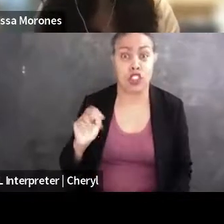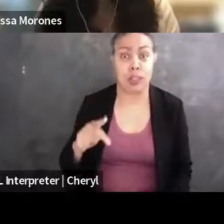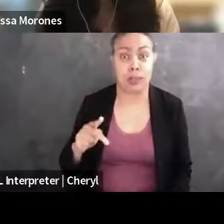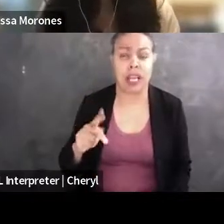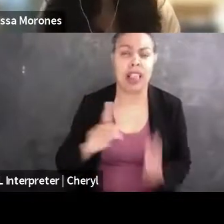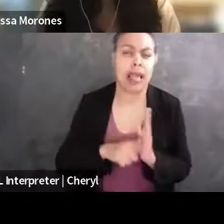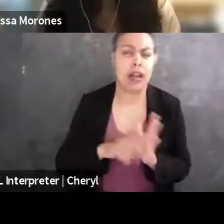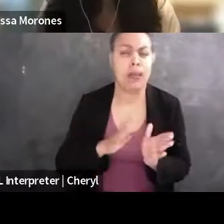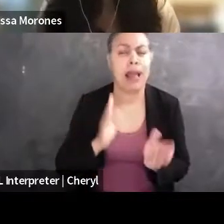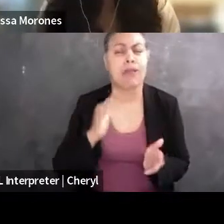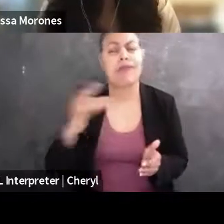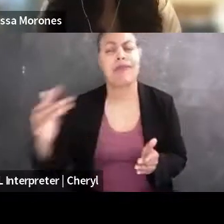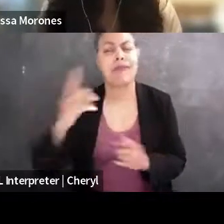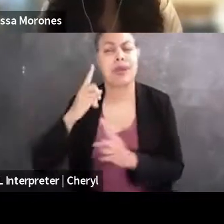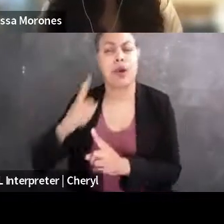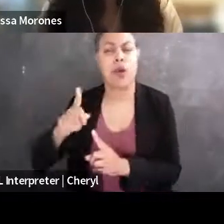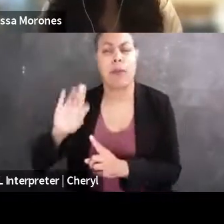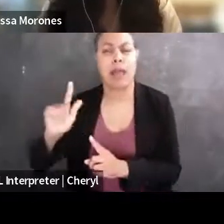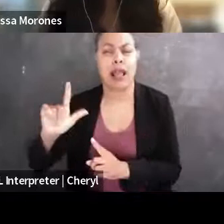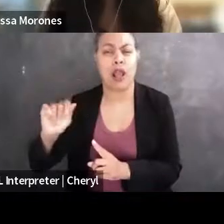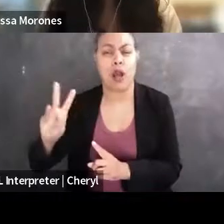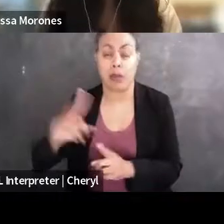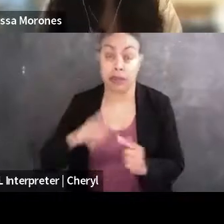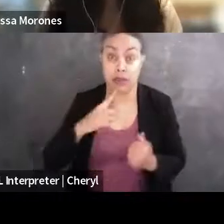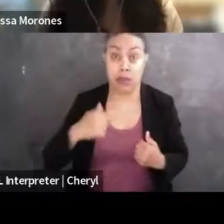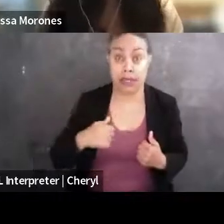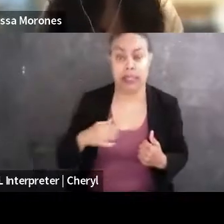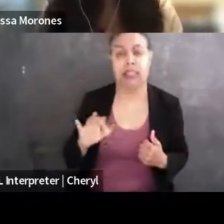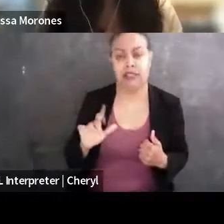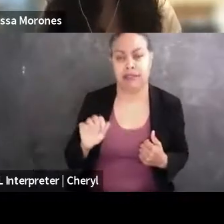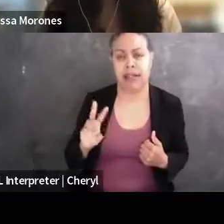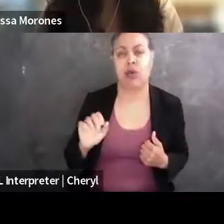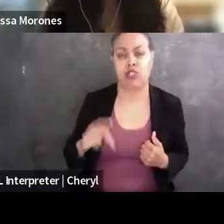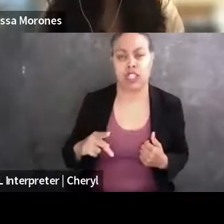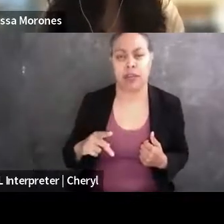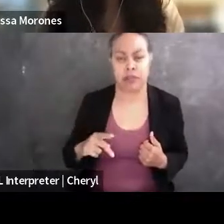I think I found that to be a good option. And I'm not sure what I'm gonna do later,